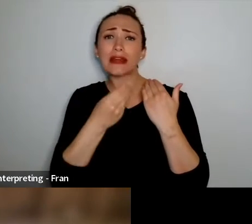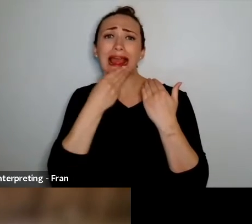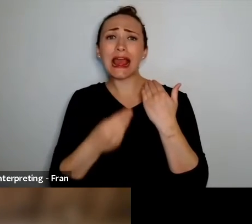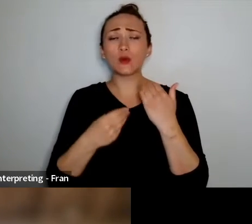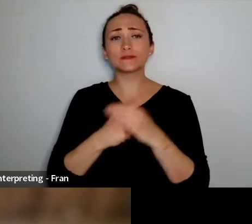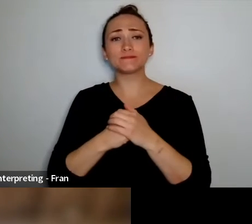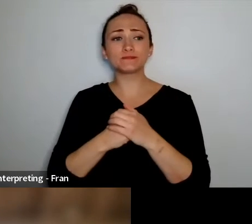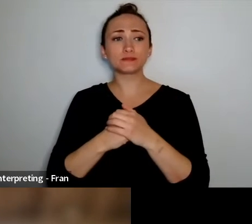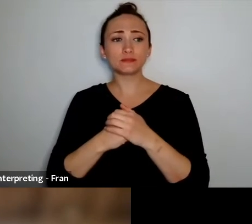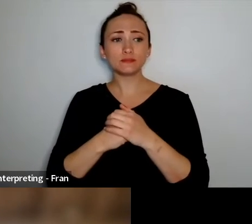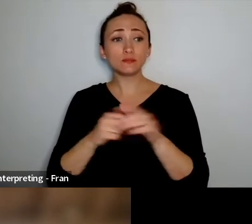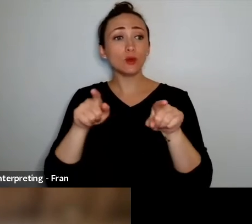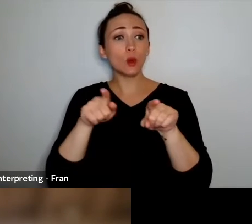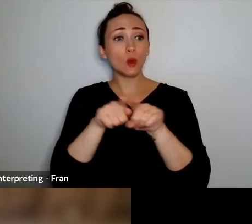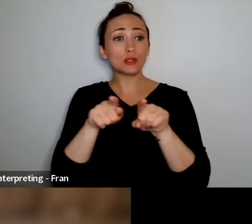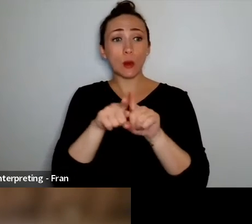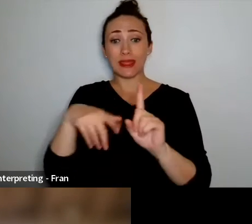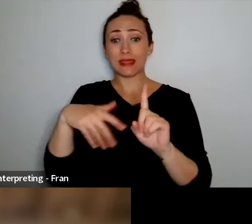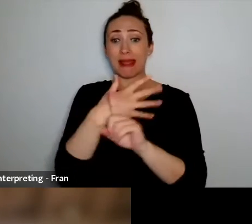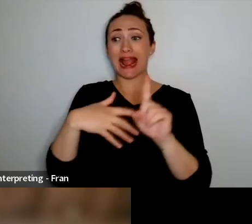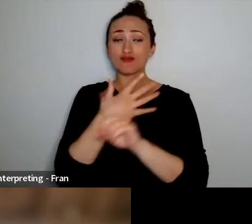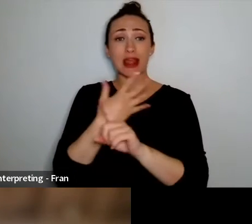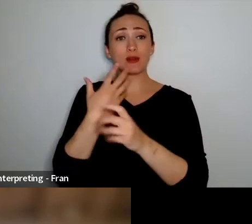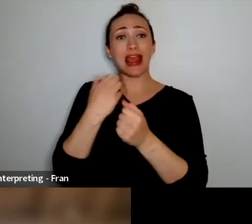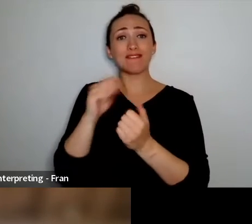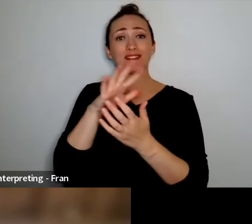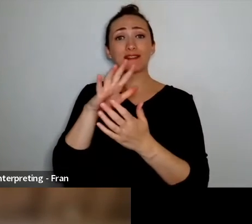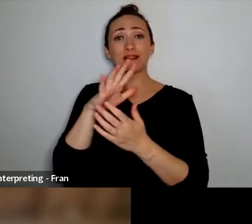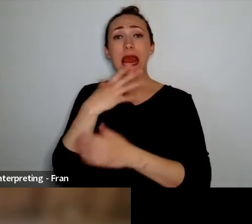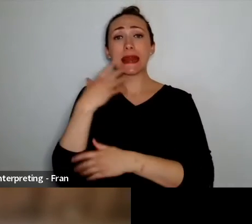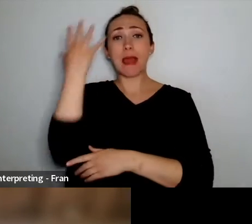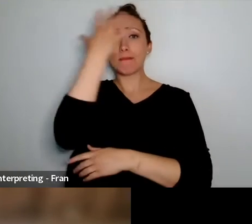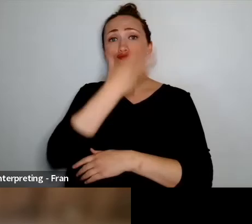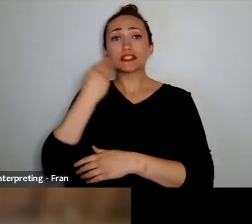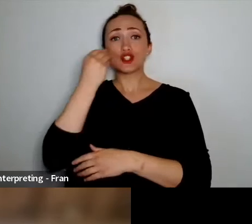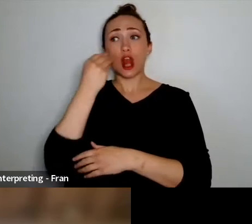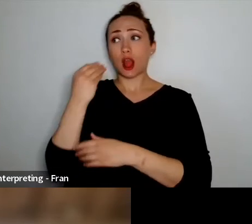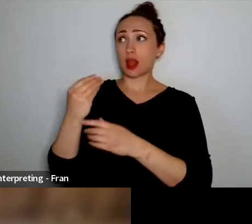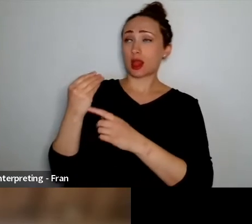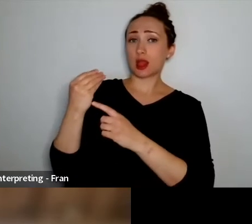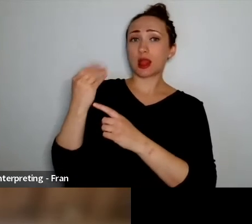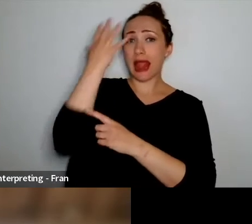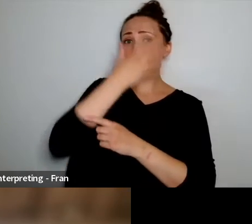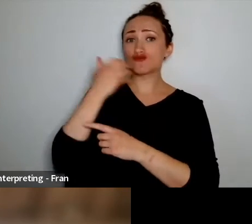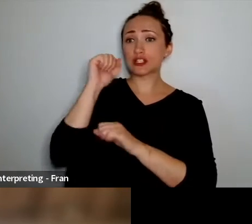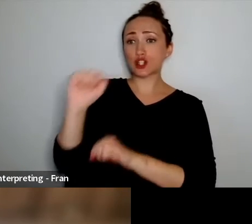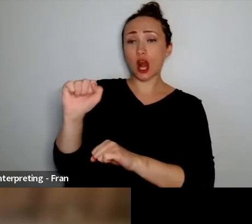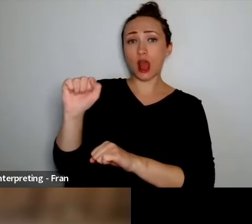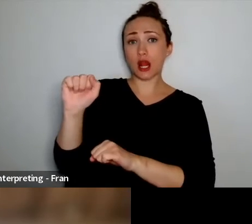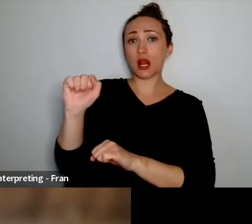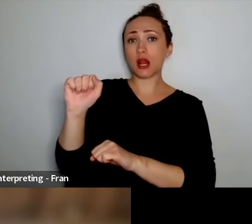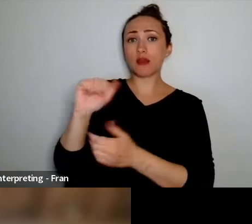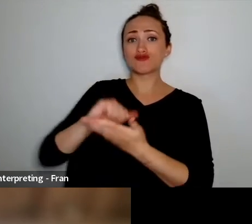actually got an Aboriginal print behind me by an artist called Banduk Marika, not sure